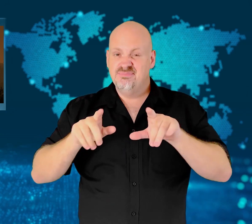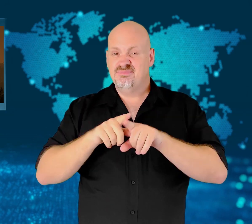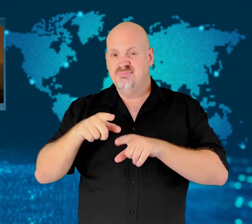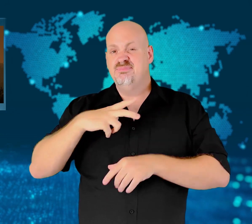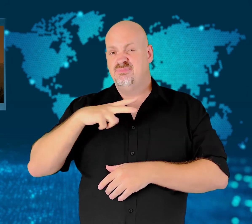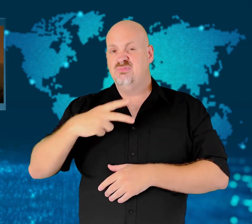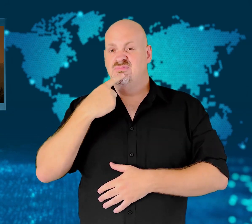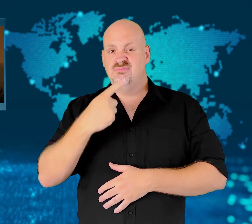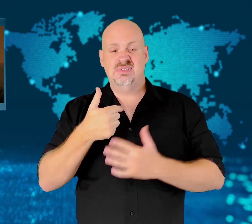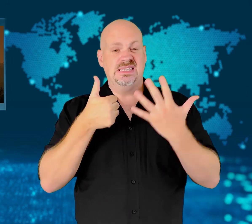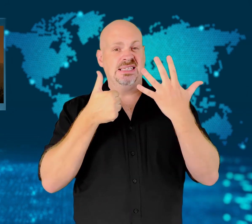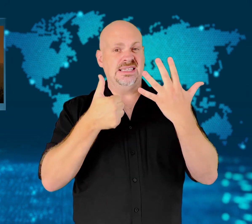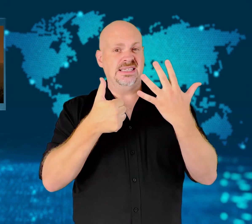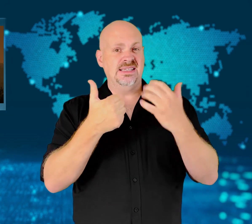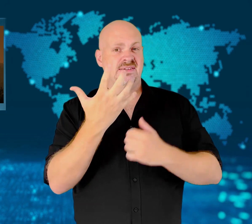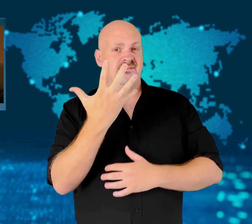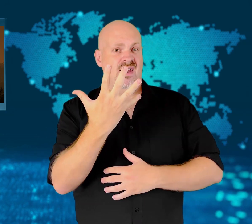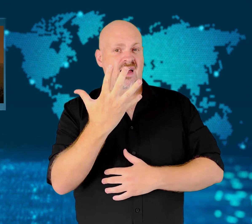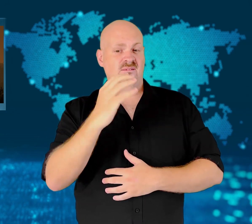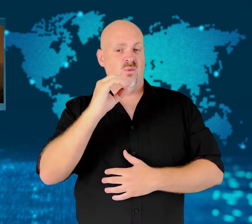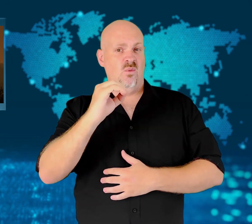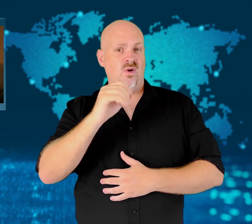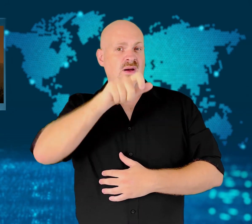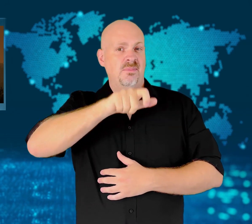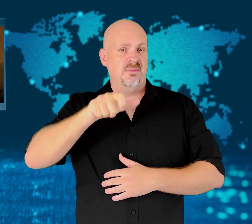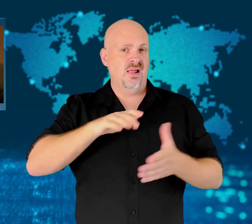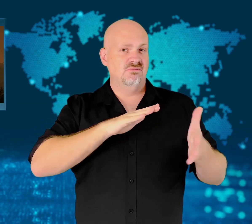in Morocco and in Crete.